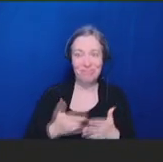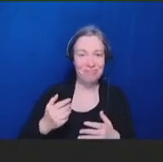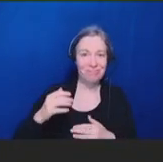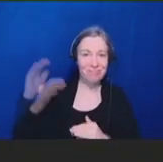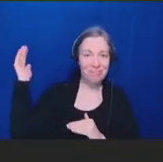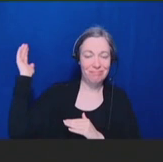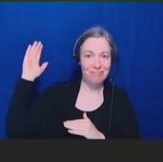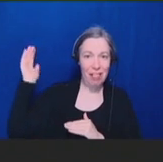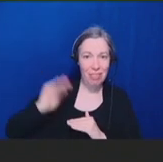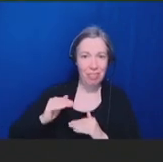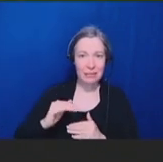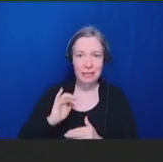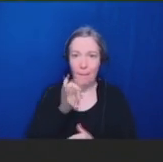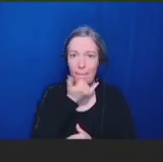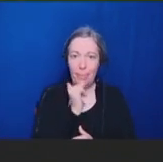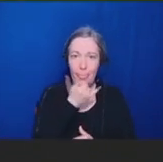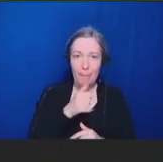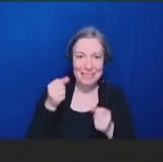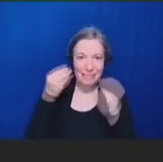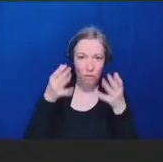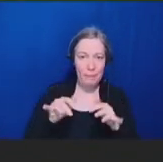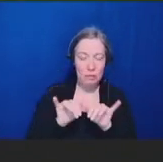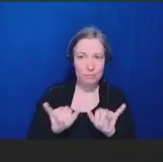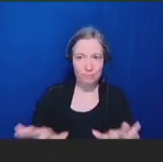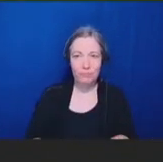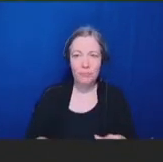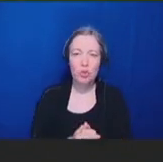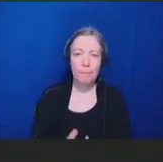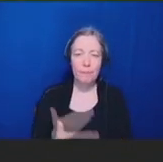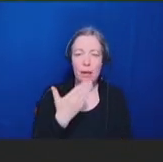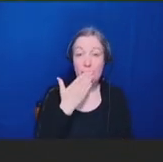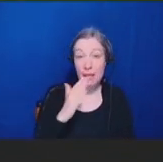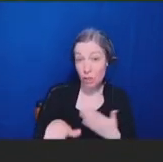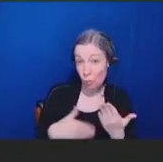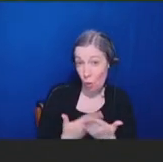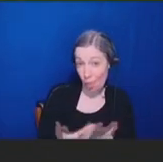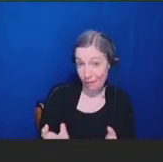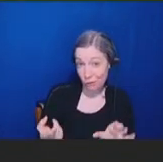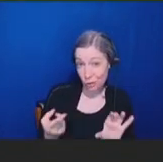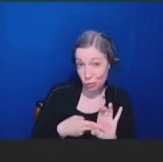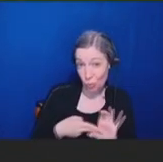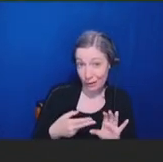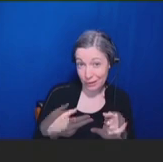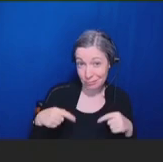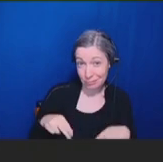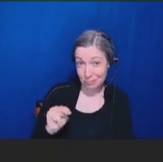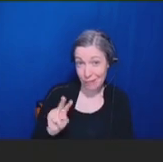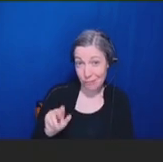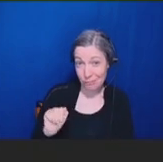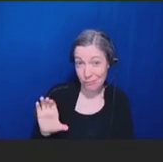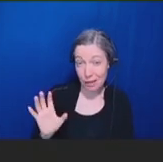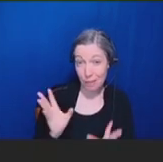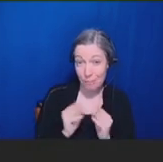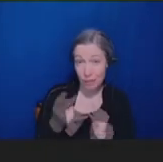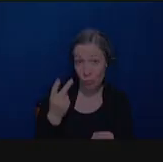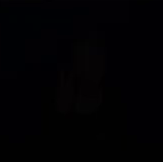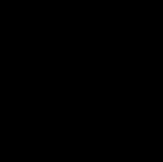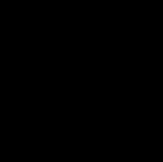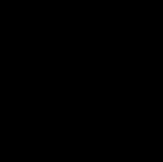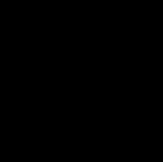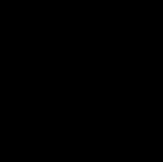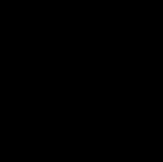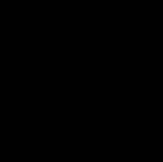your attendance at our NVAC meeting and we'll look forward to joining you back again at